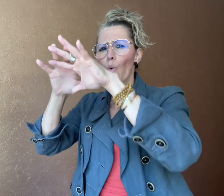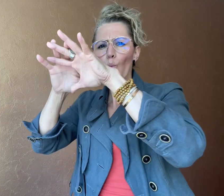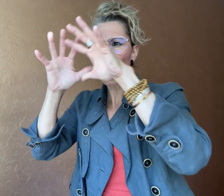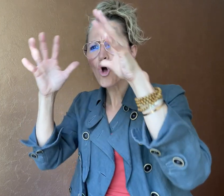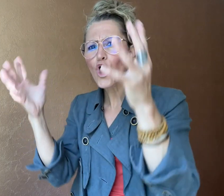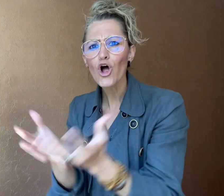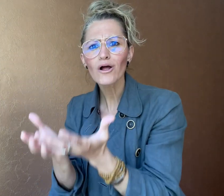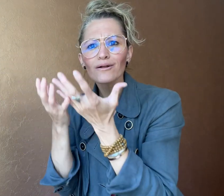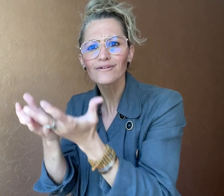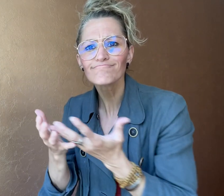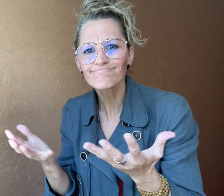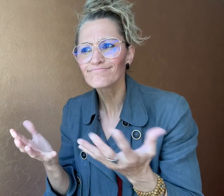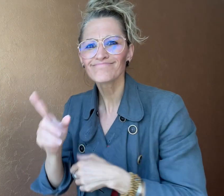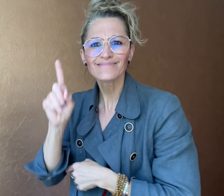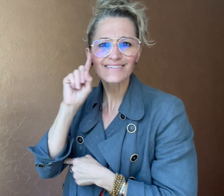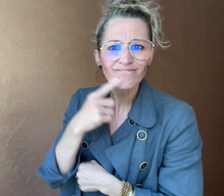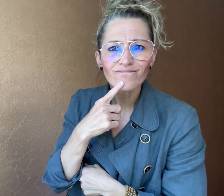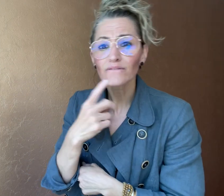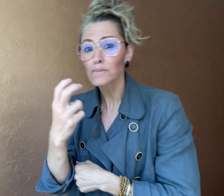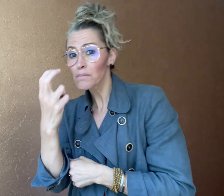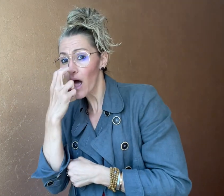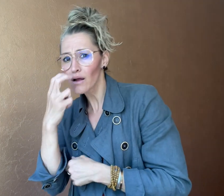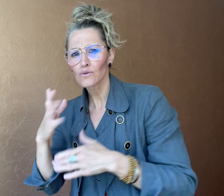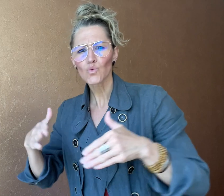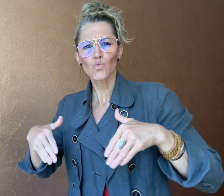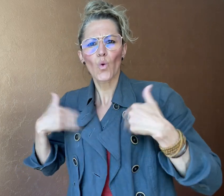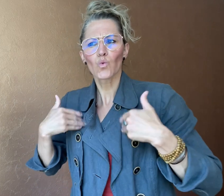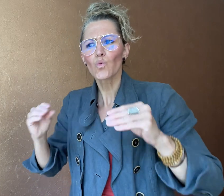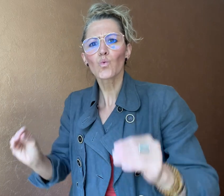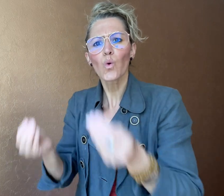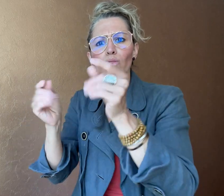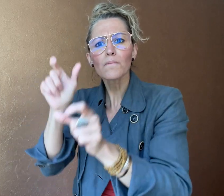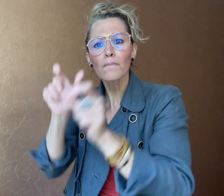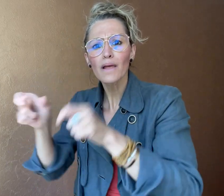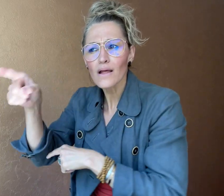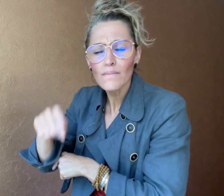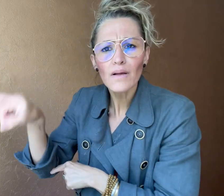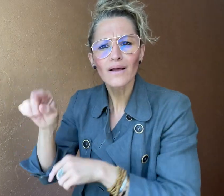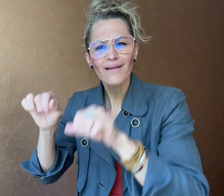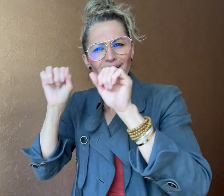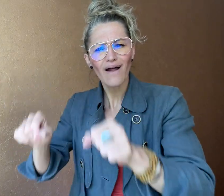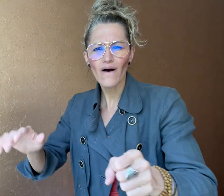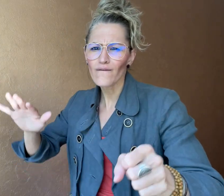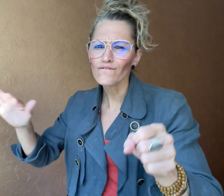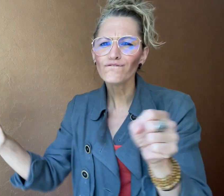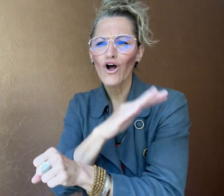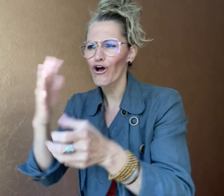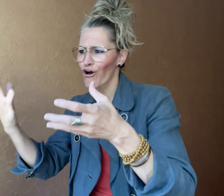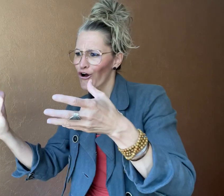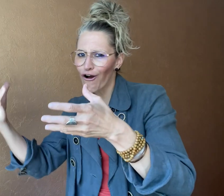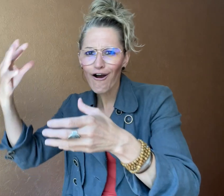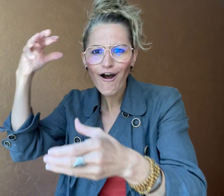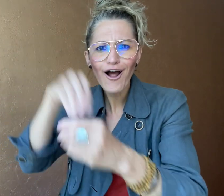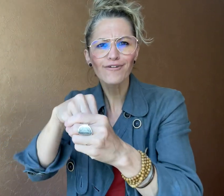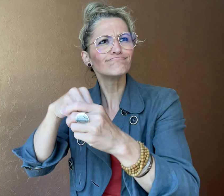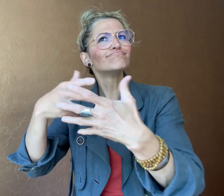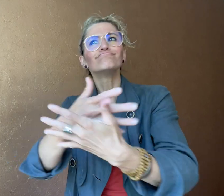a world in which Deaf and blind young people can fully